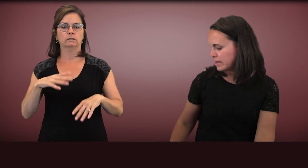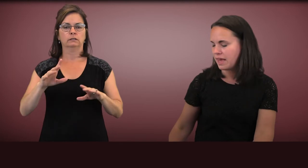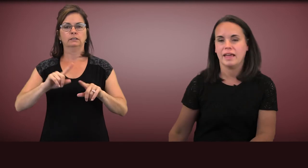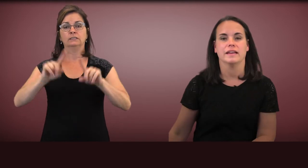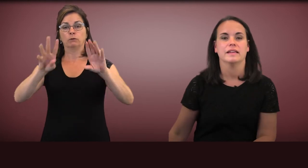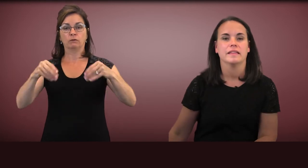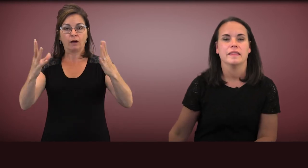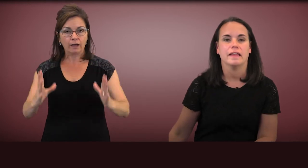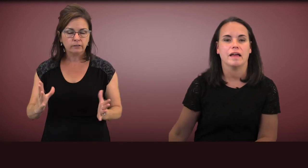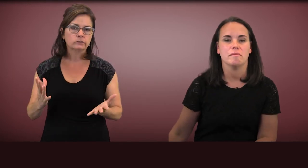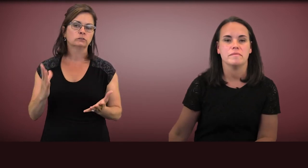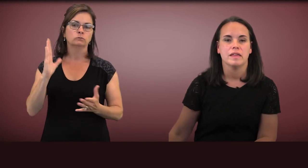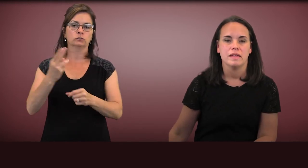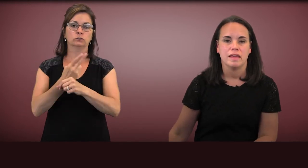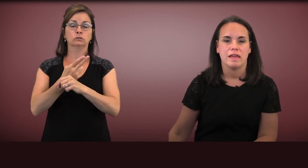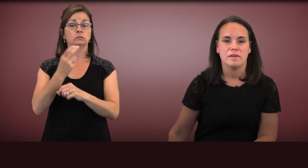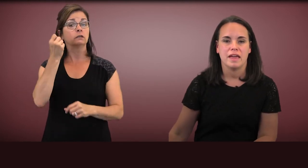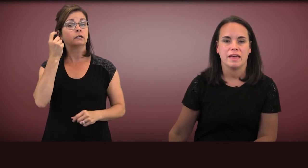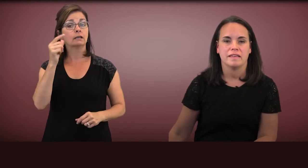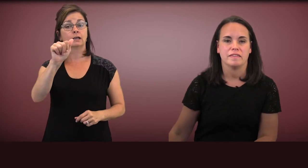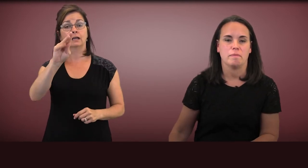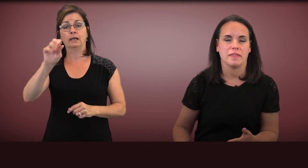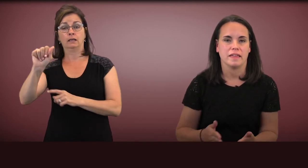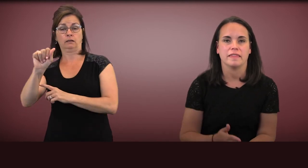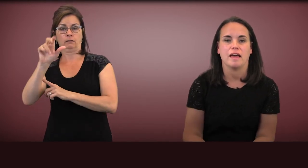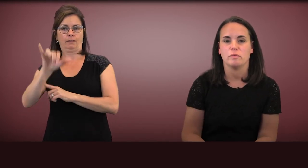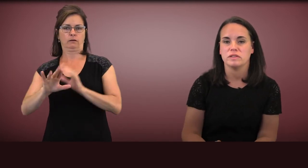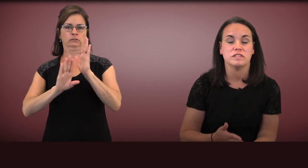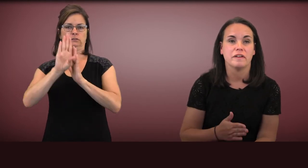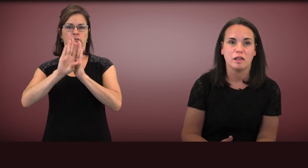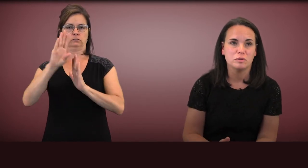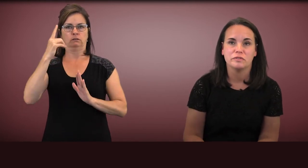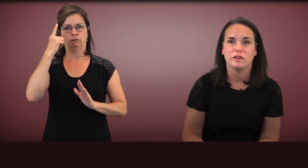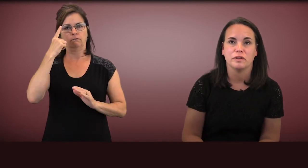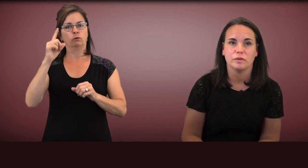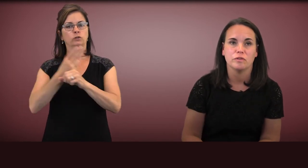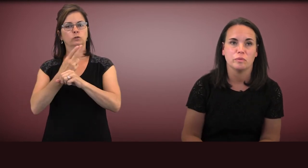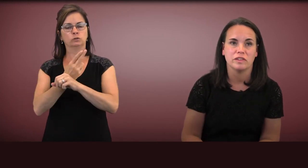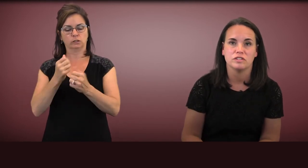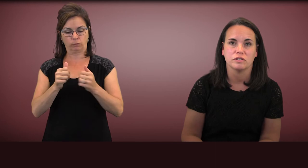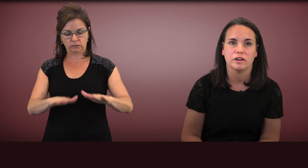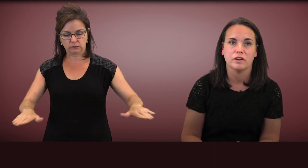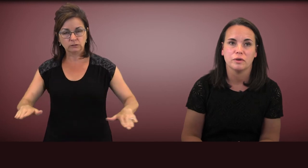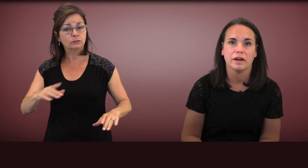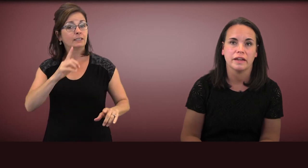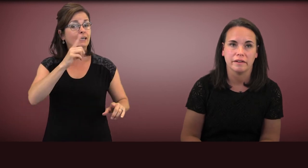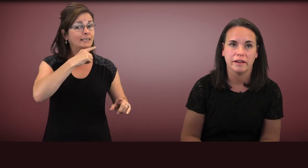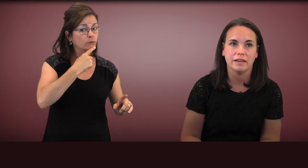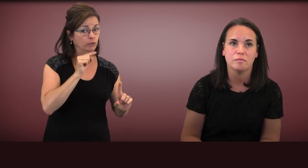Again, ABA is something that was developed for use with children, who are hearing,